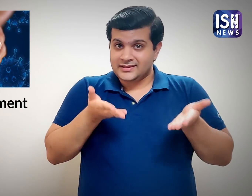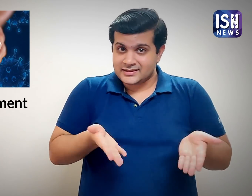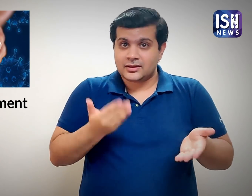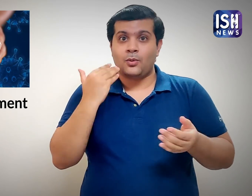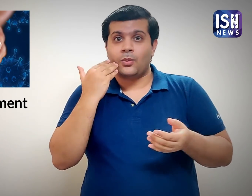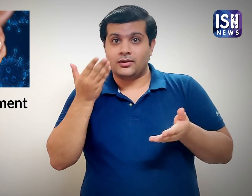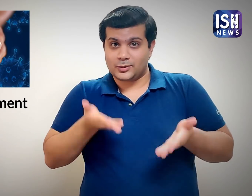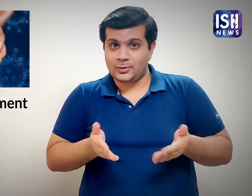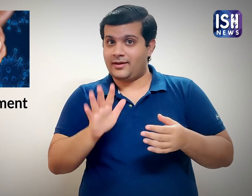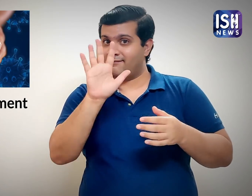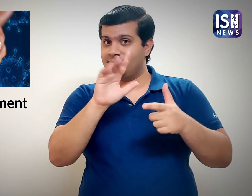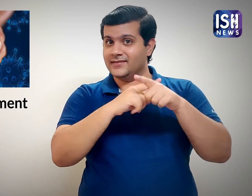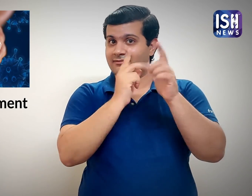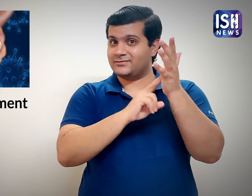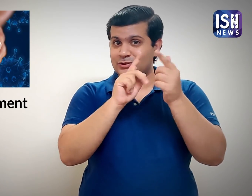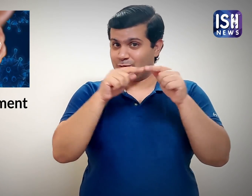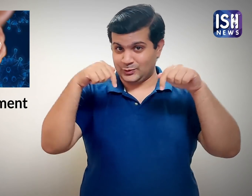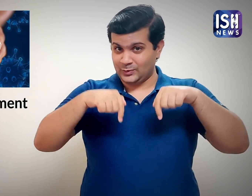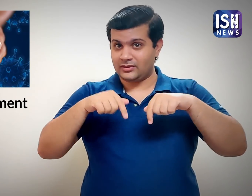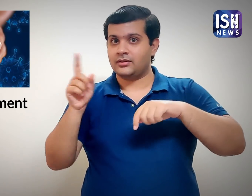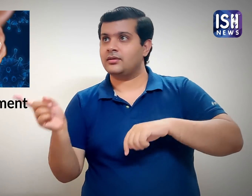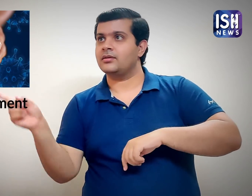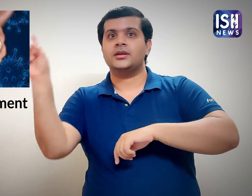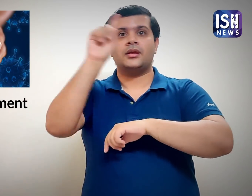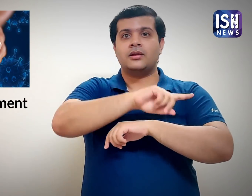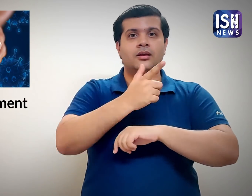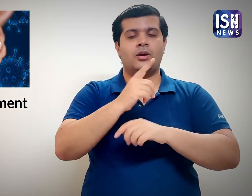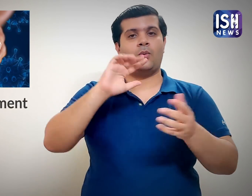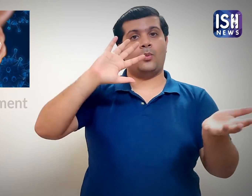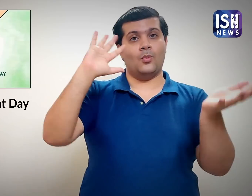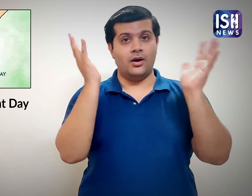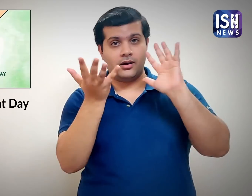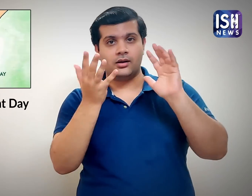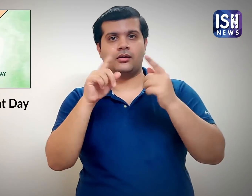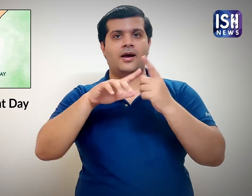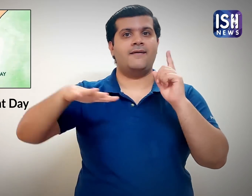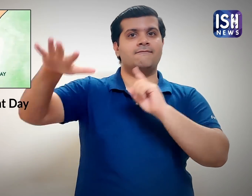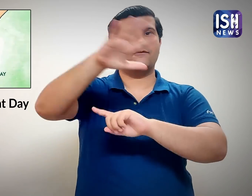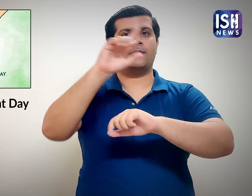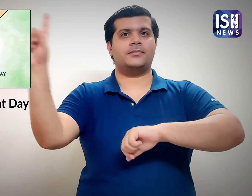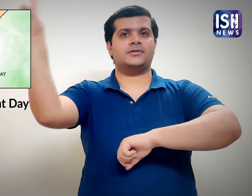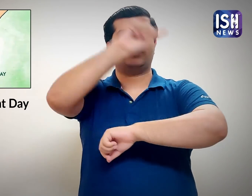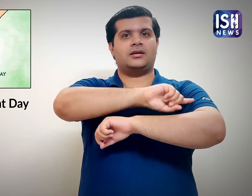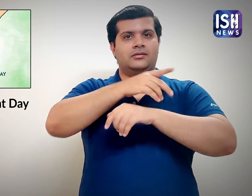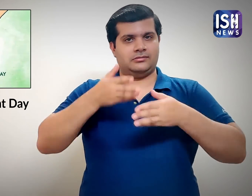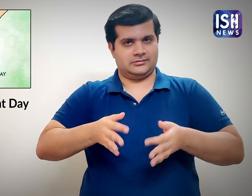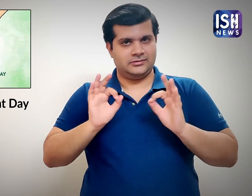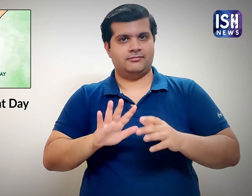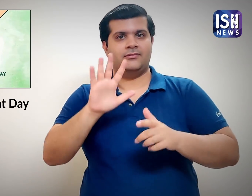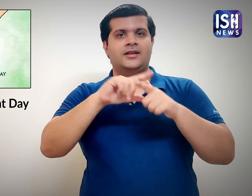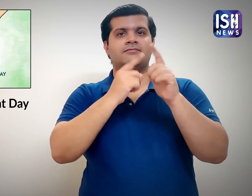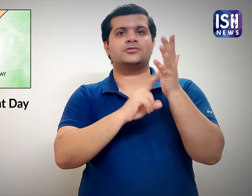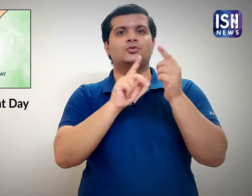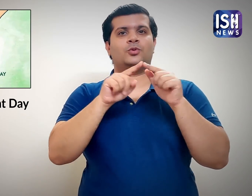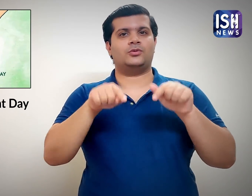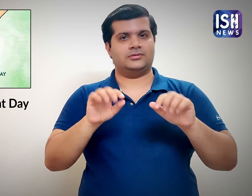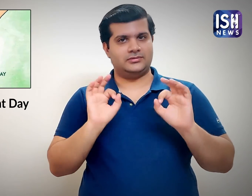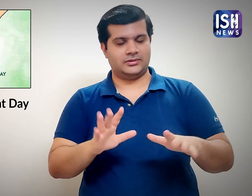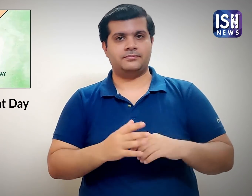Today, 5th June, is celebrated as World Environment Day.